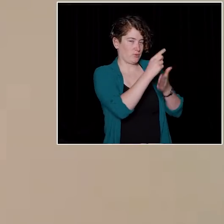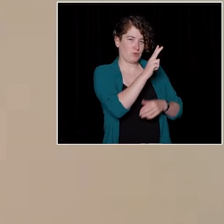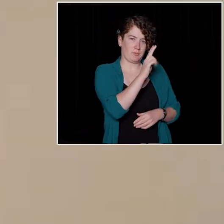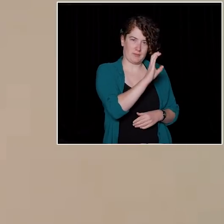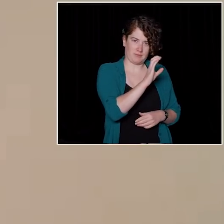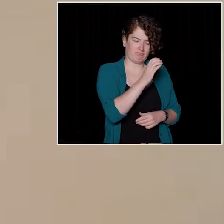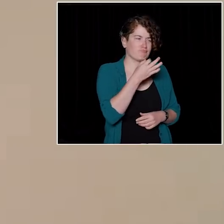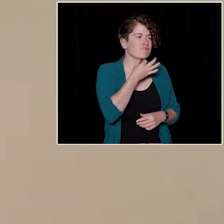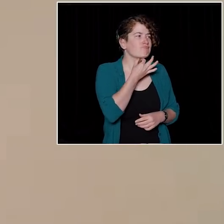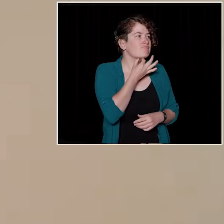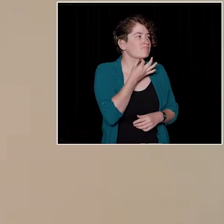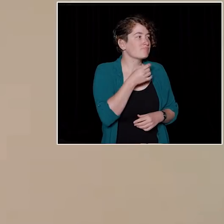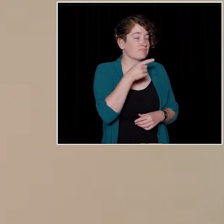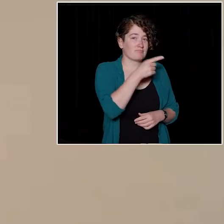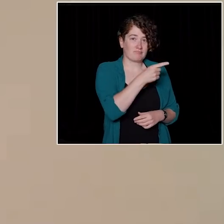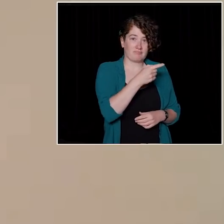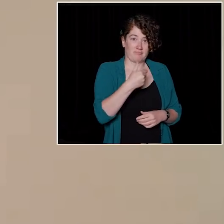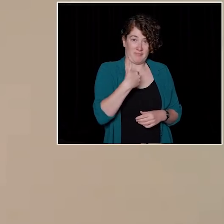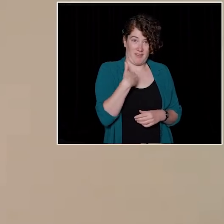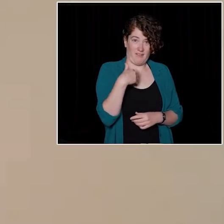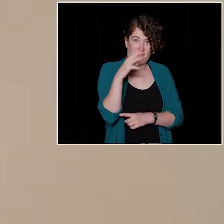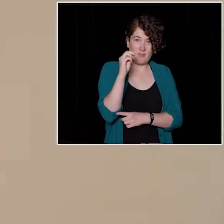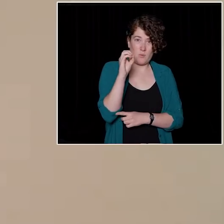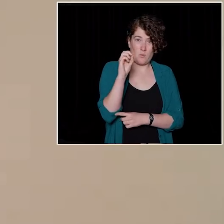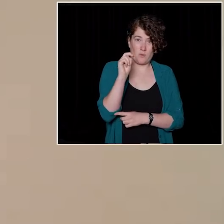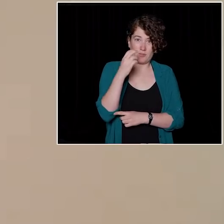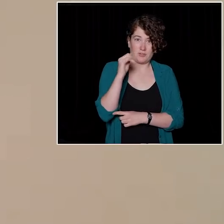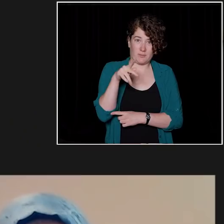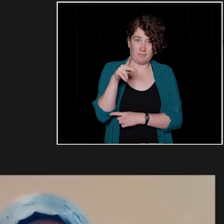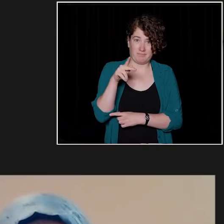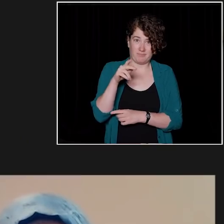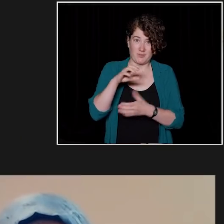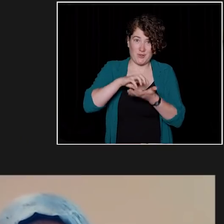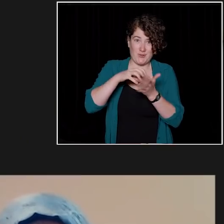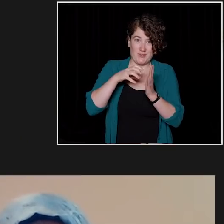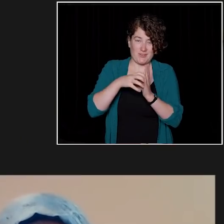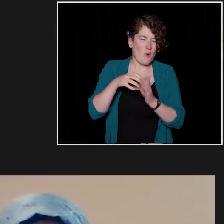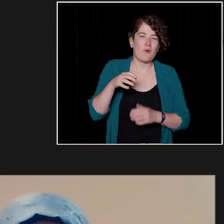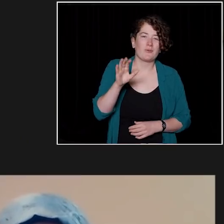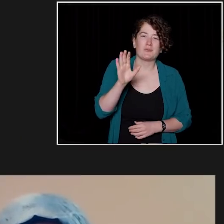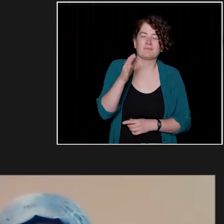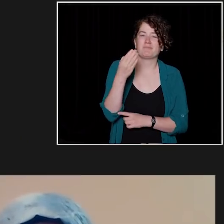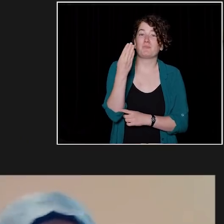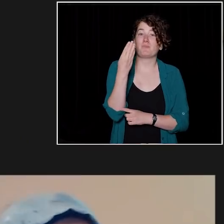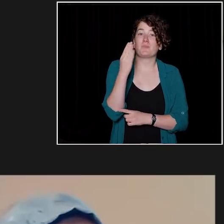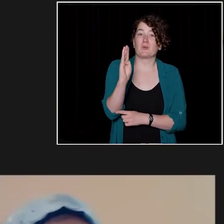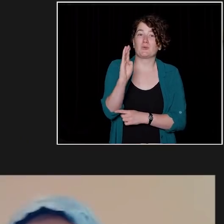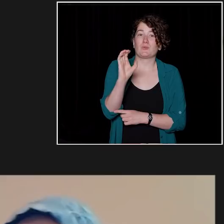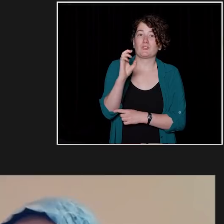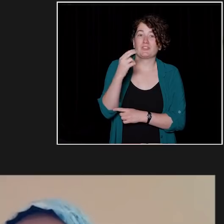have you had the chance to have the famous Blue Chip cookies? The famous Blue Chip cookies .